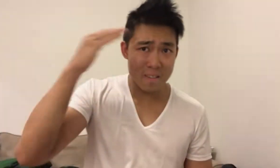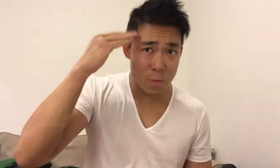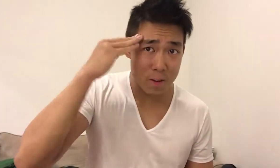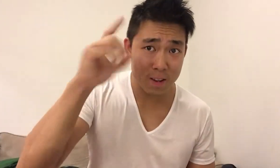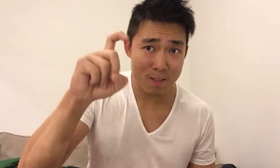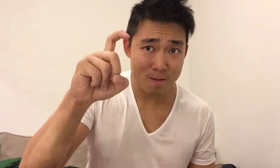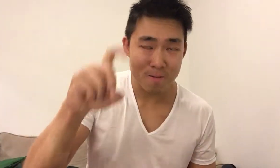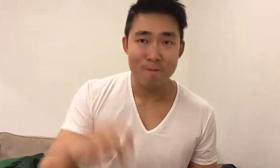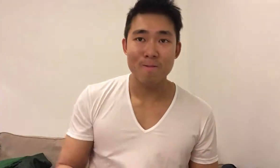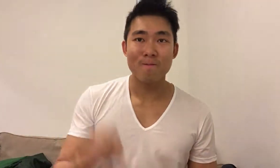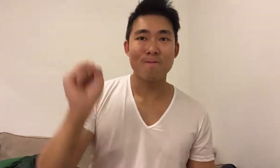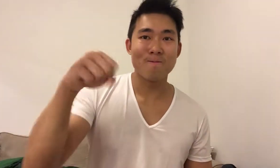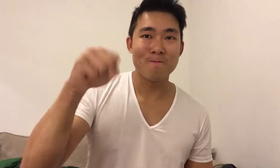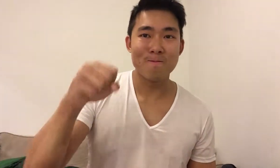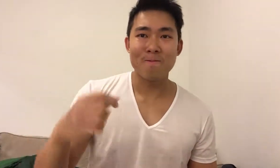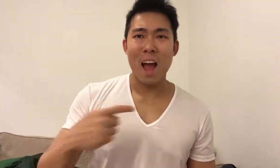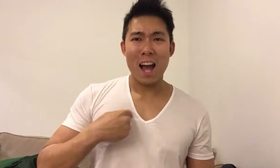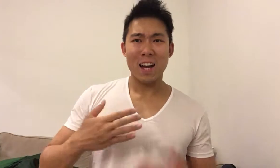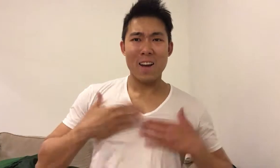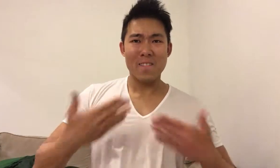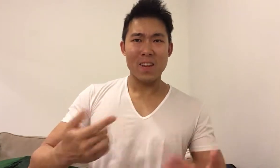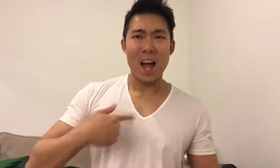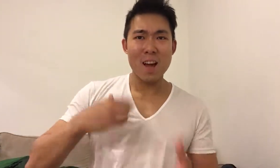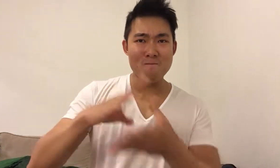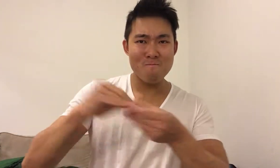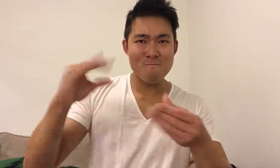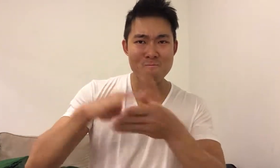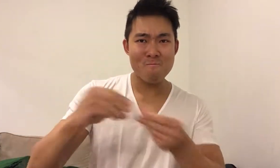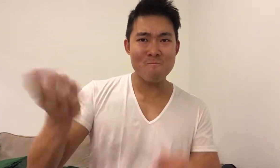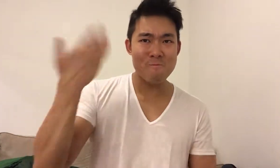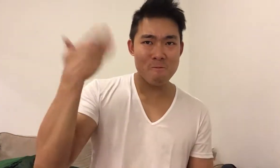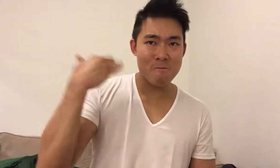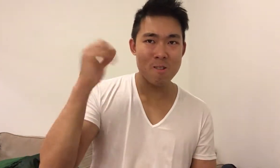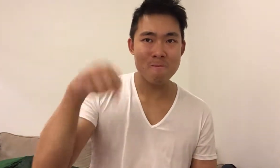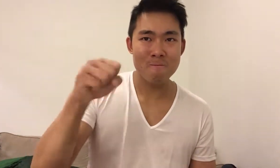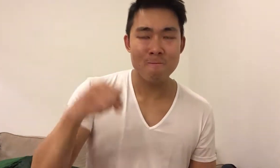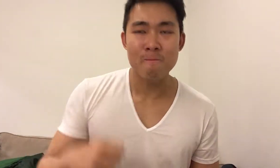Sounds familiar? Yes, I confessed that I have made excuses like these.